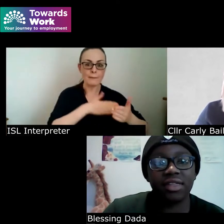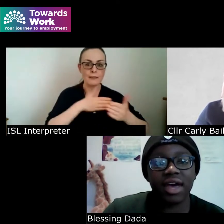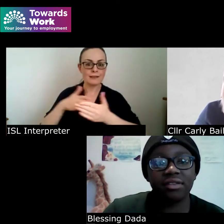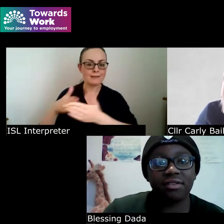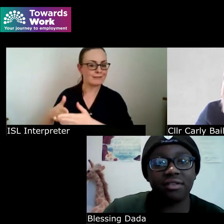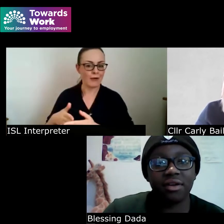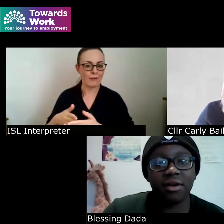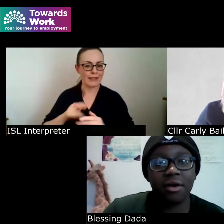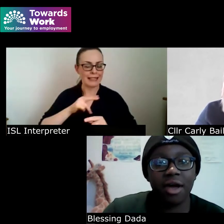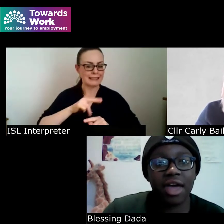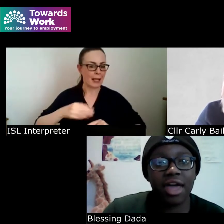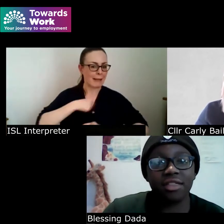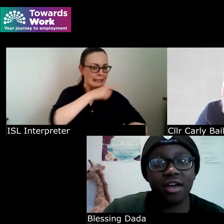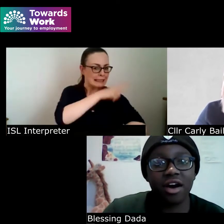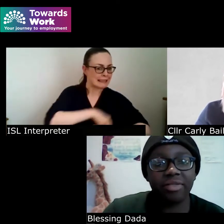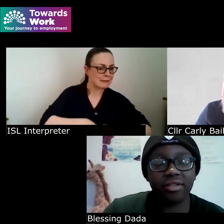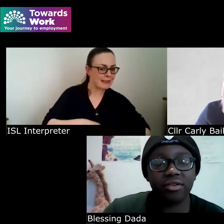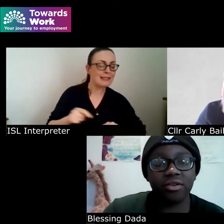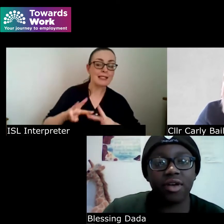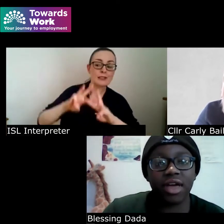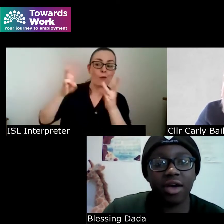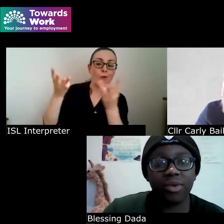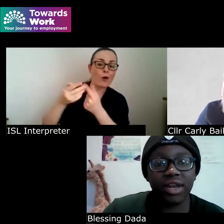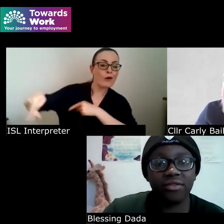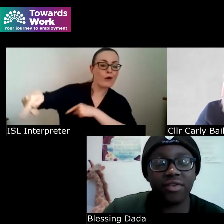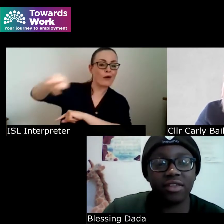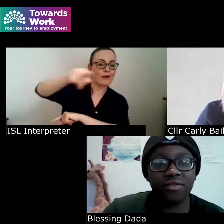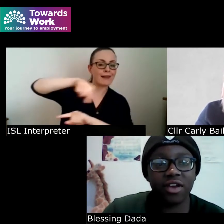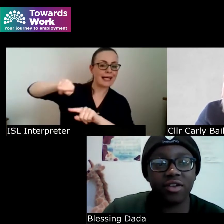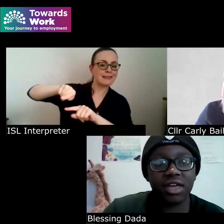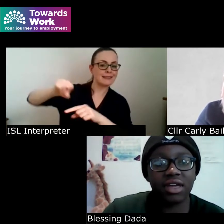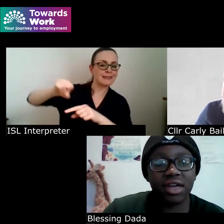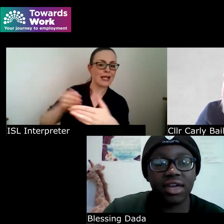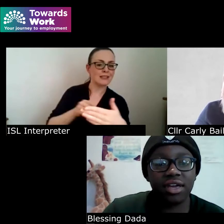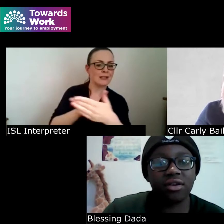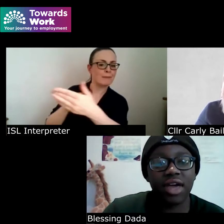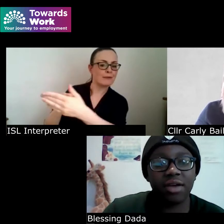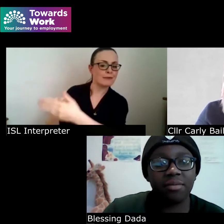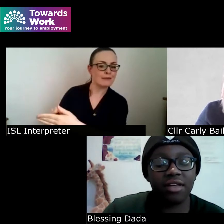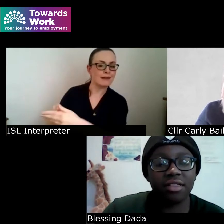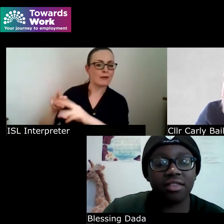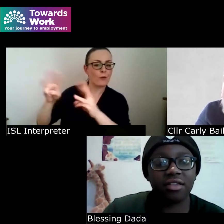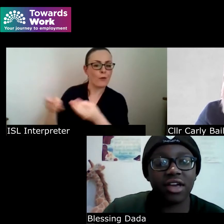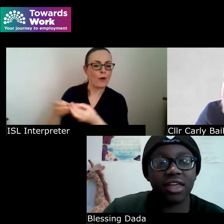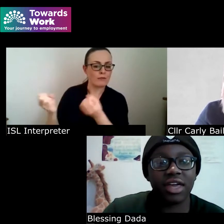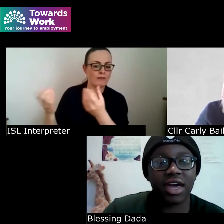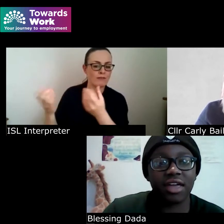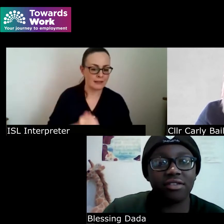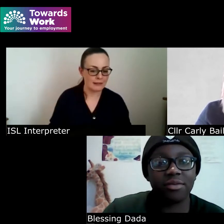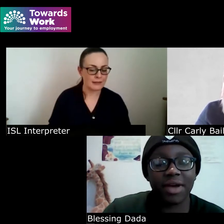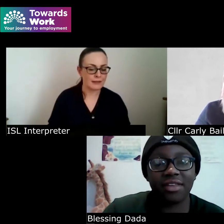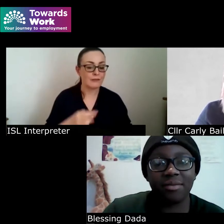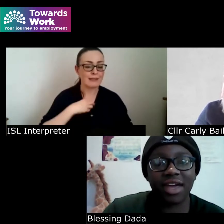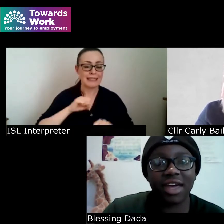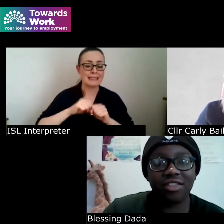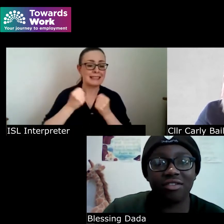that is the obstacle and we live in a very you know ableist society and the pandemic has just